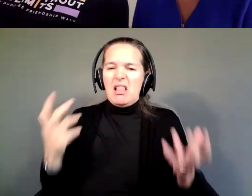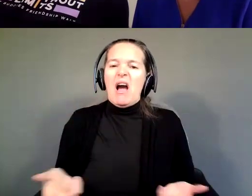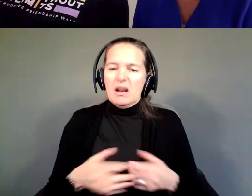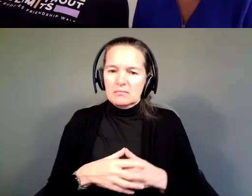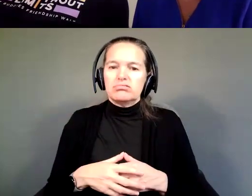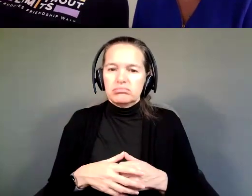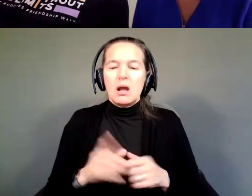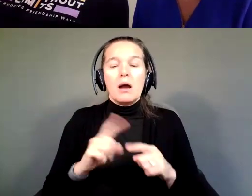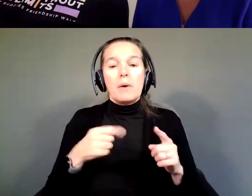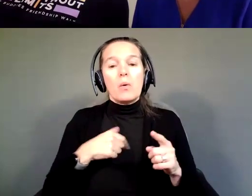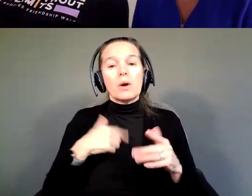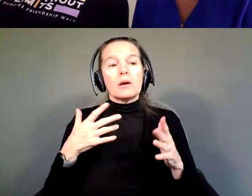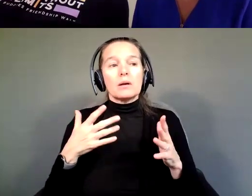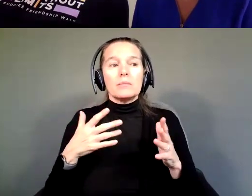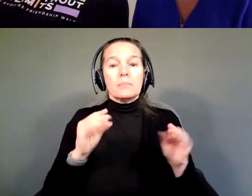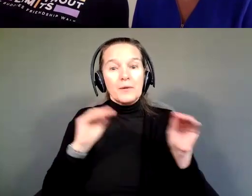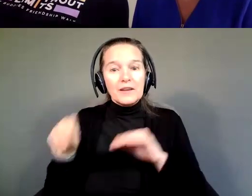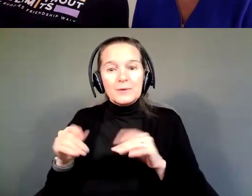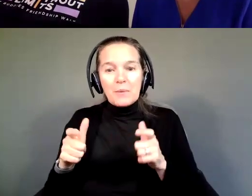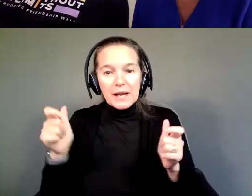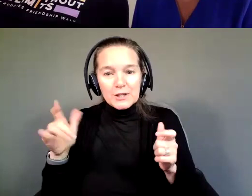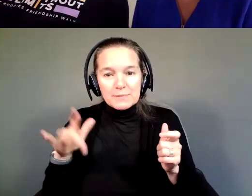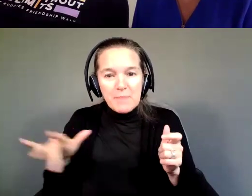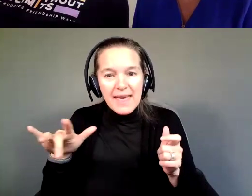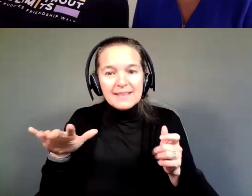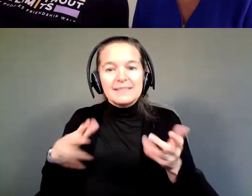But we're moving into the bigger space. We're moving into the middle of the state.